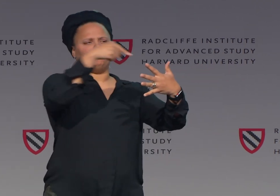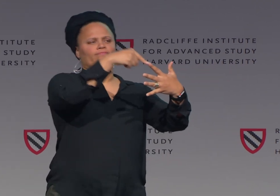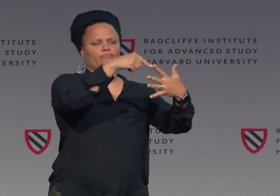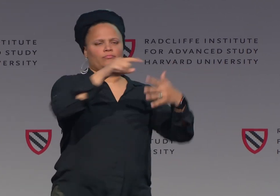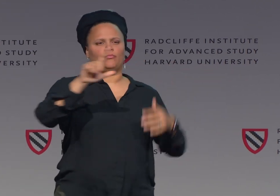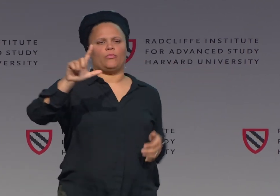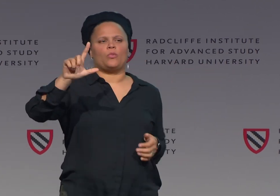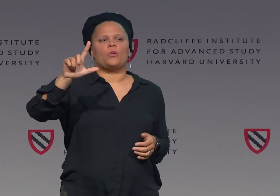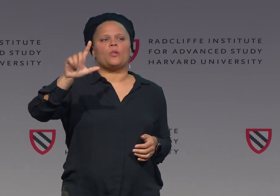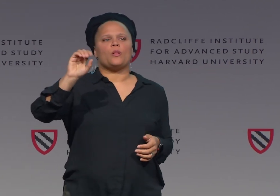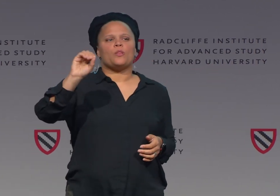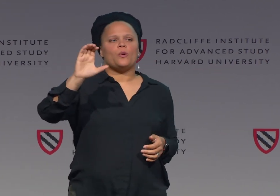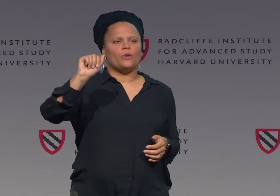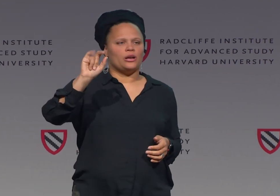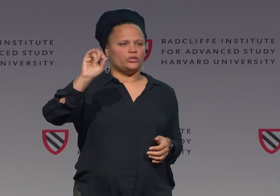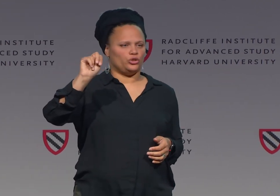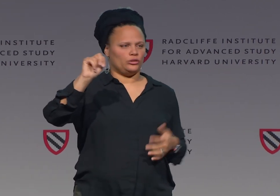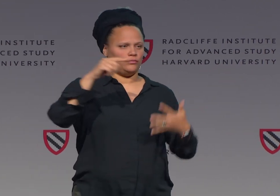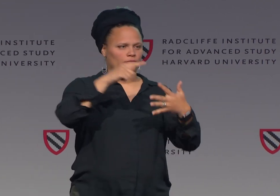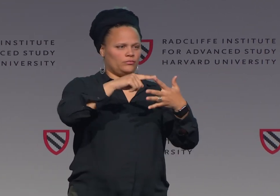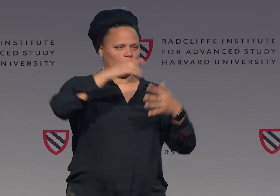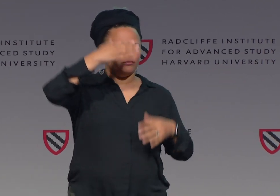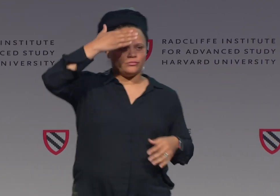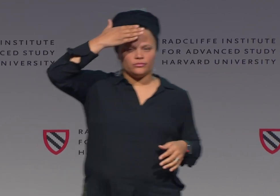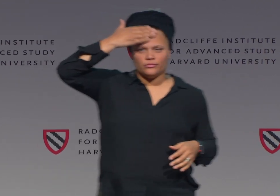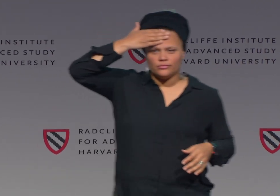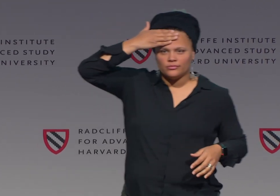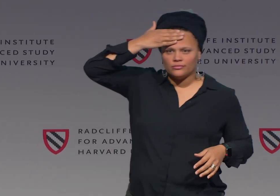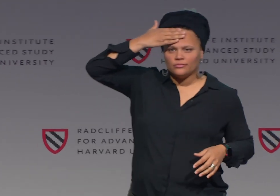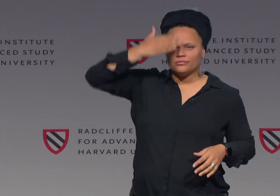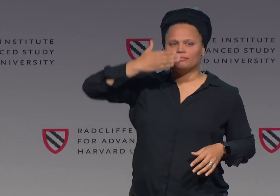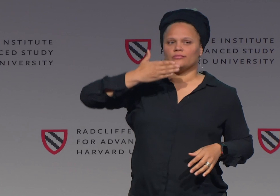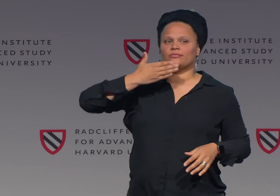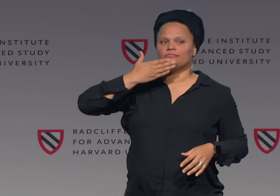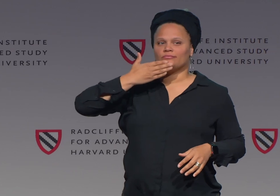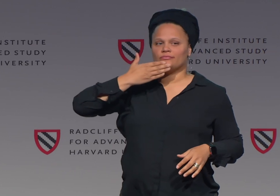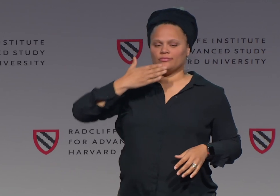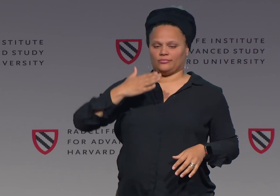So now I'm going to go back to one of those parameters about location.